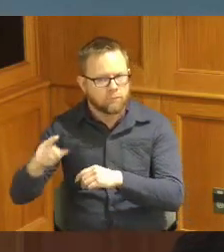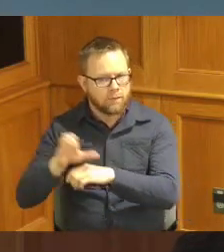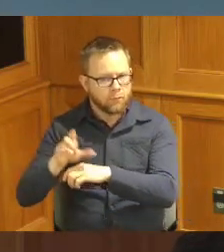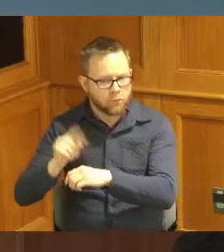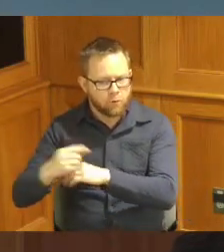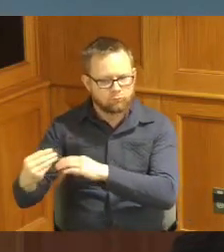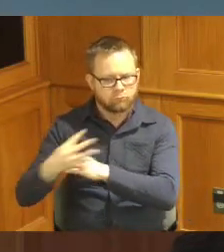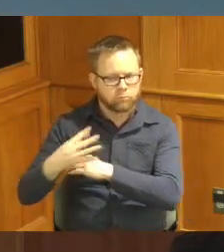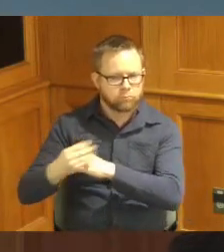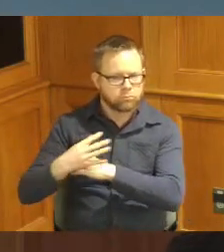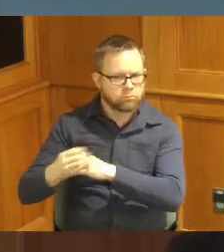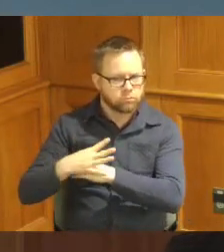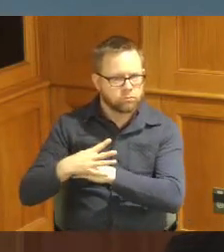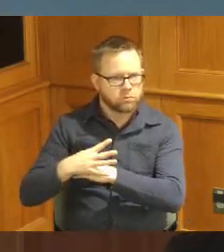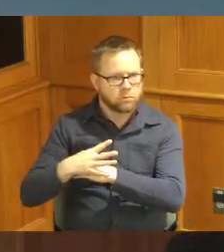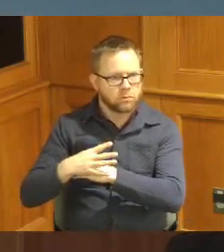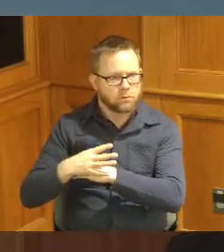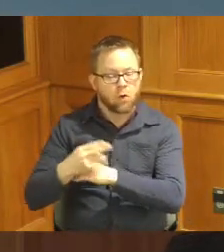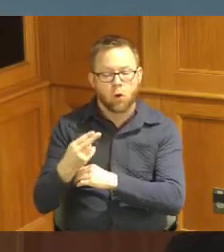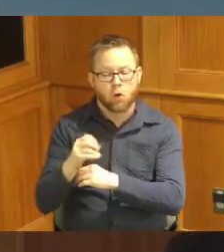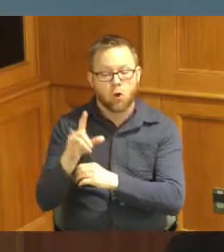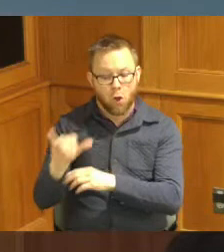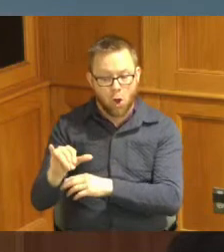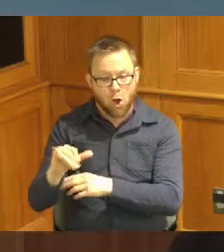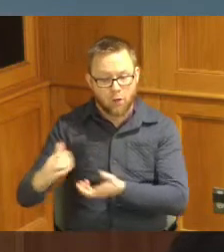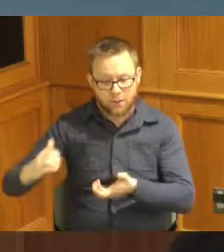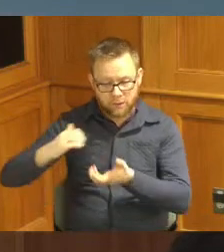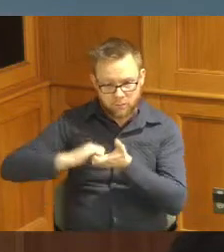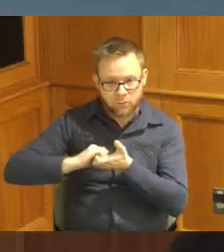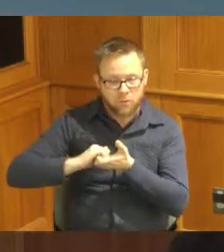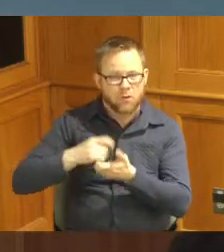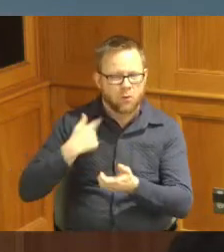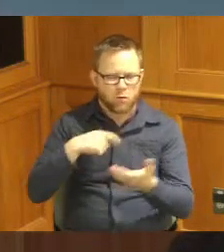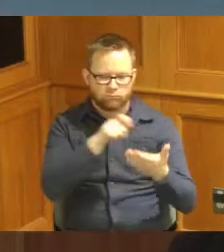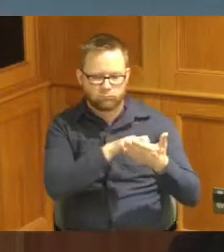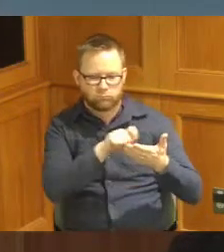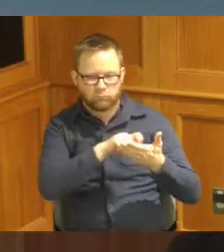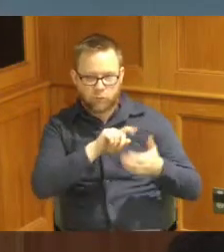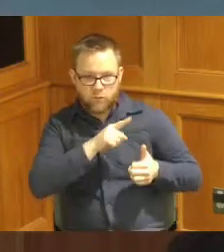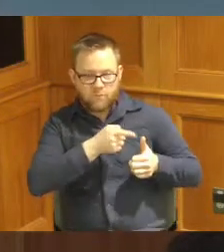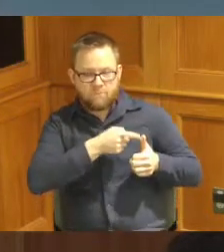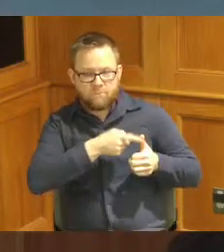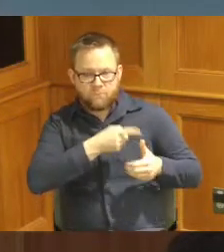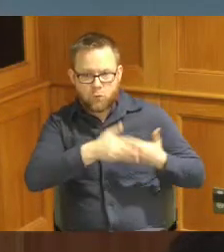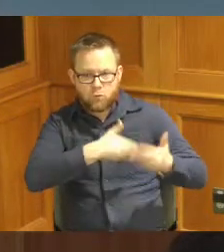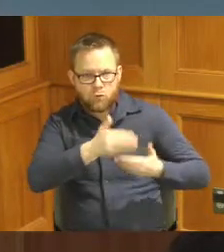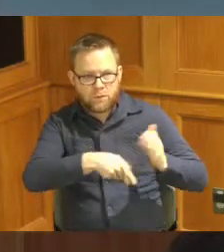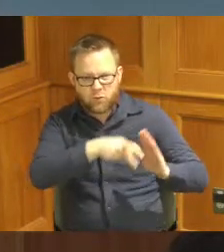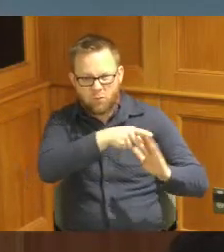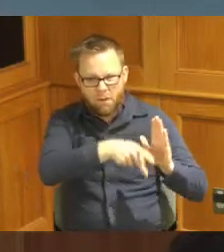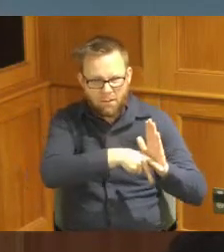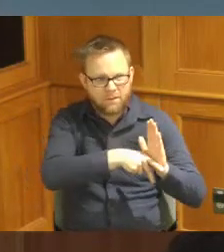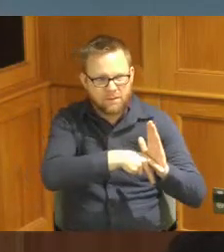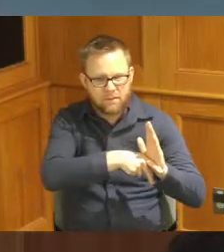also Holly worked with me when we wrote so the initial procedures or policies for environmental